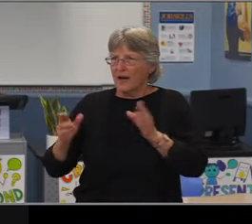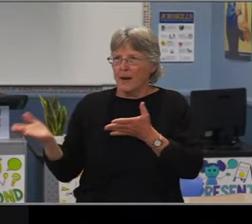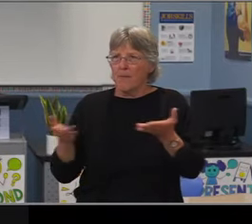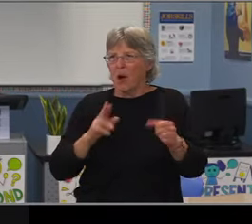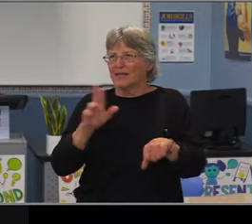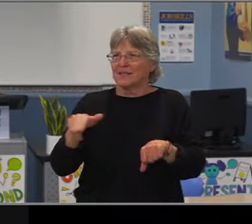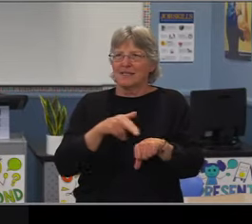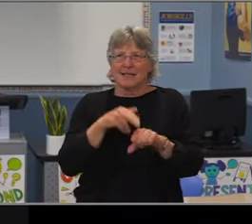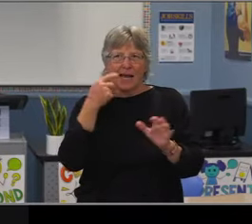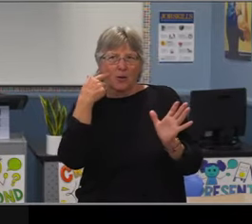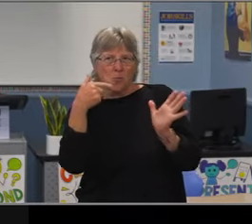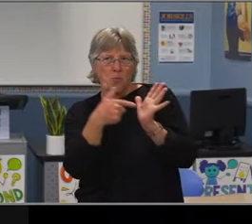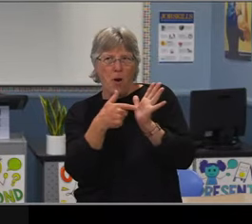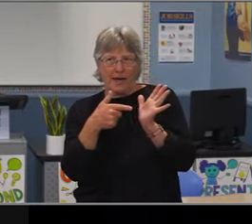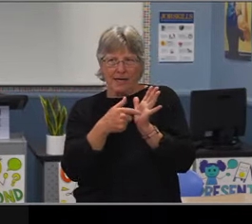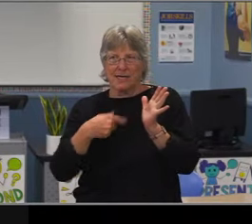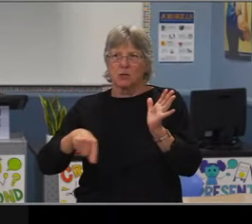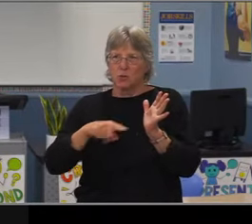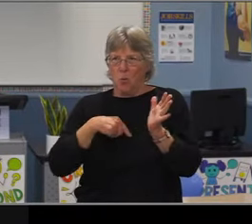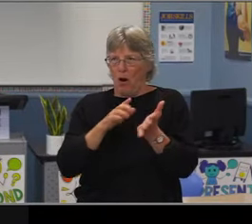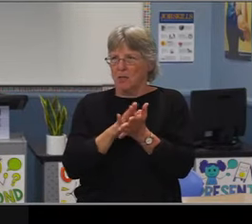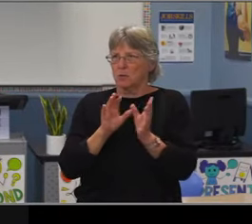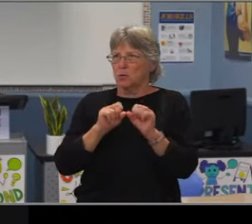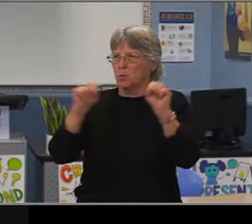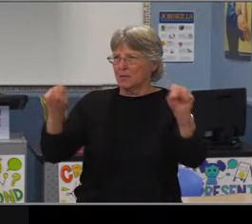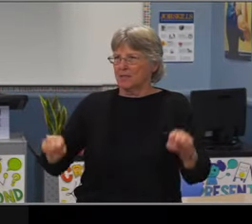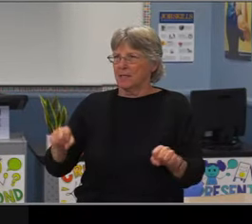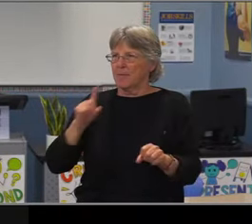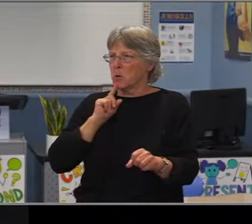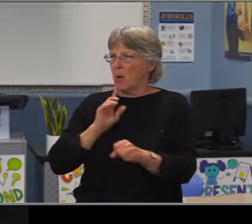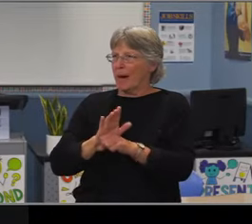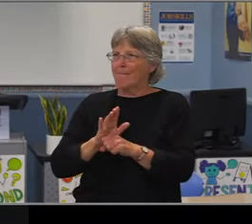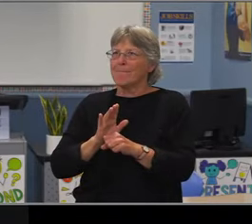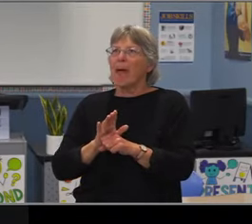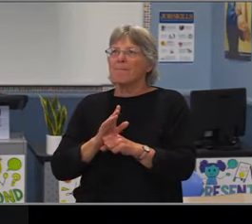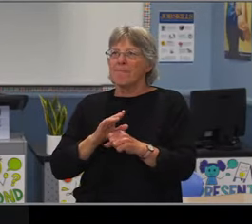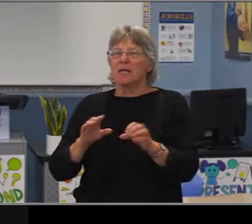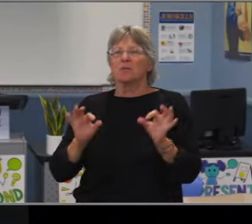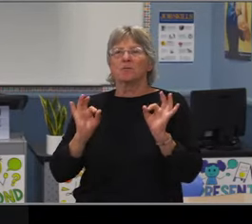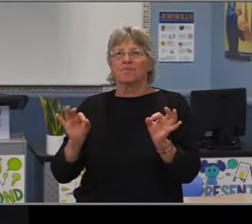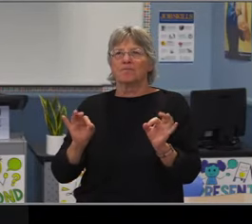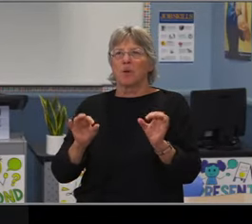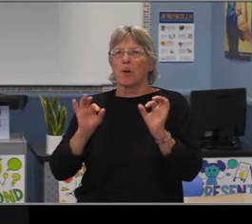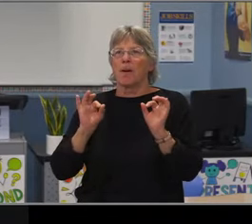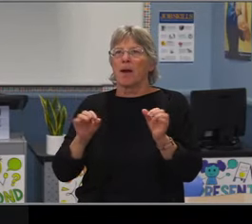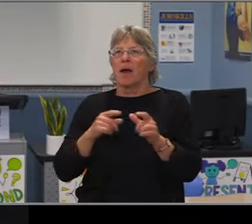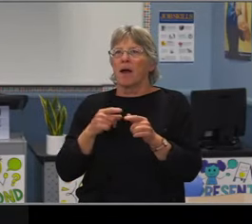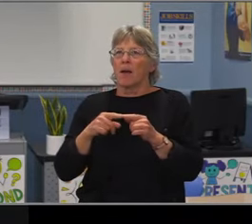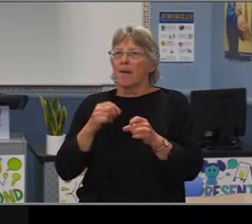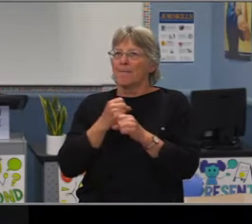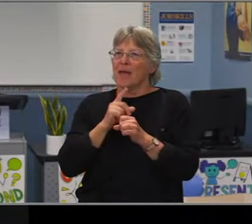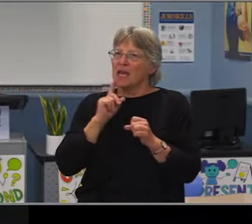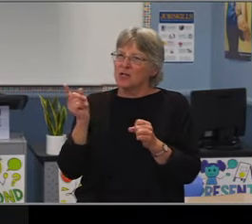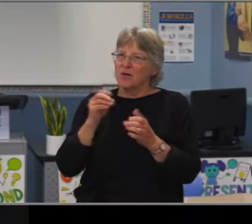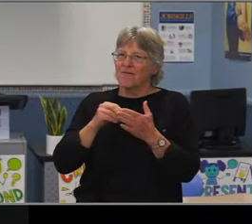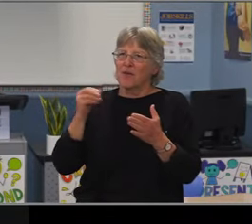that that has. And they just spoke so eloquently, and so appreciatively teachers who have connected with them